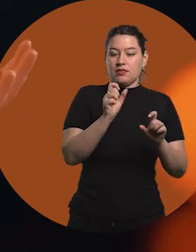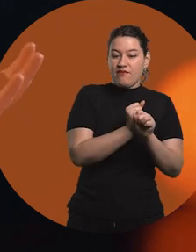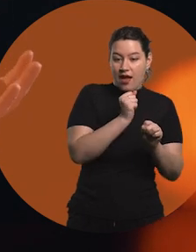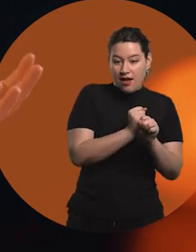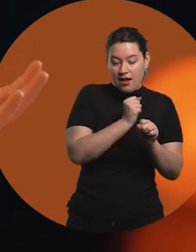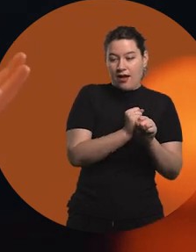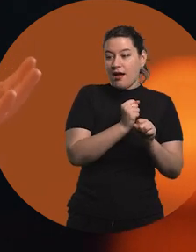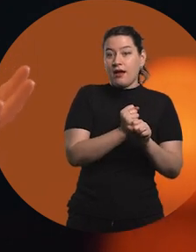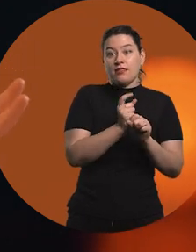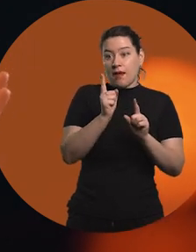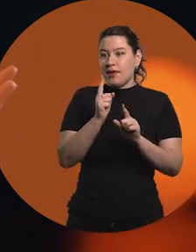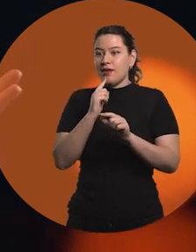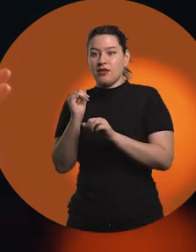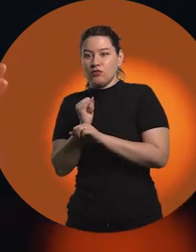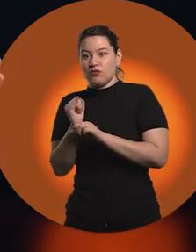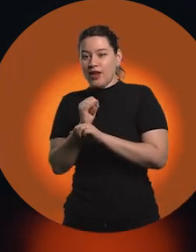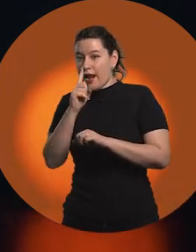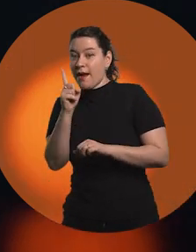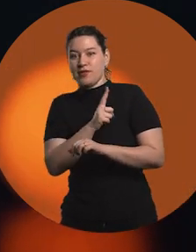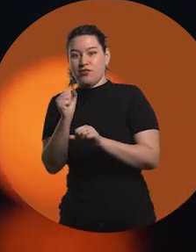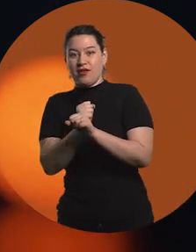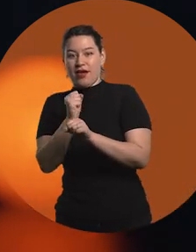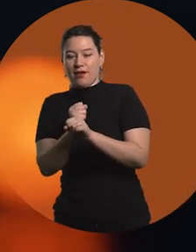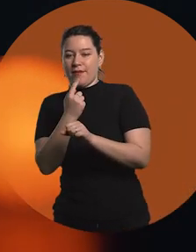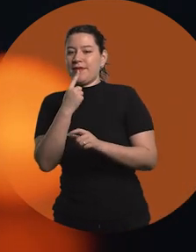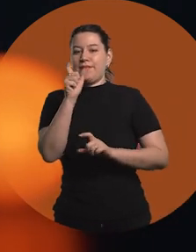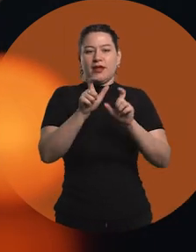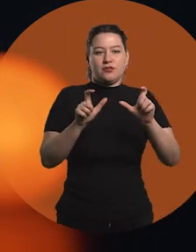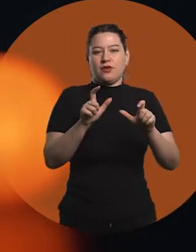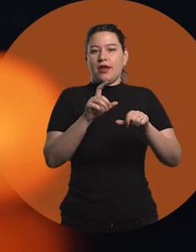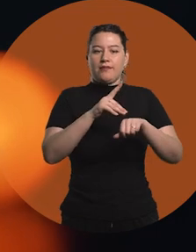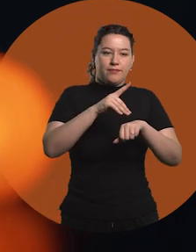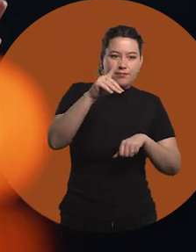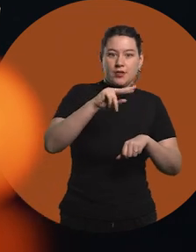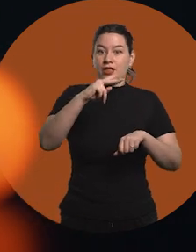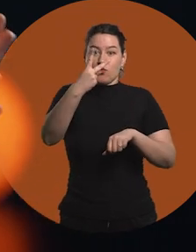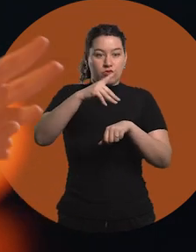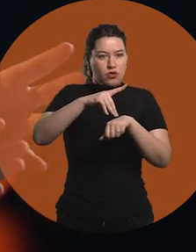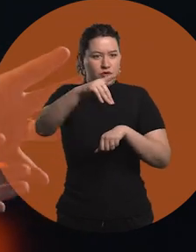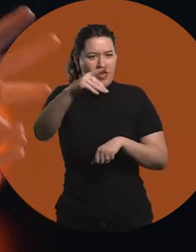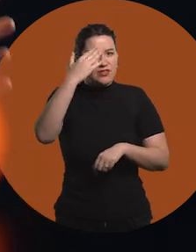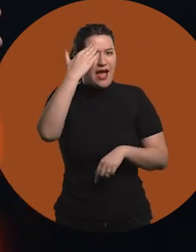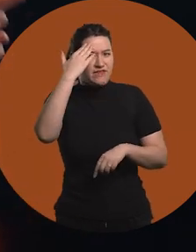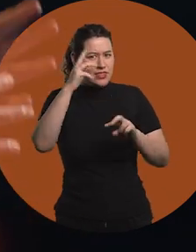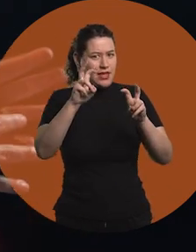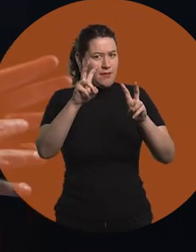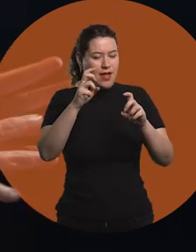So, that makes people with doctorates, postdocs, people very trained in these subjects, sometimes go work in the industry,